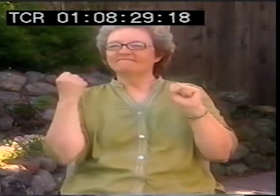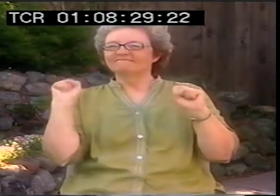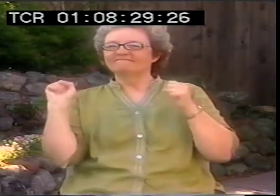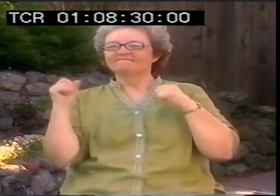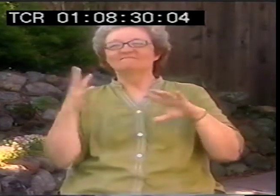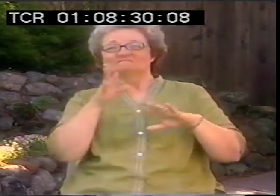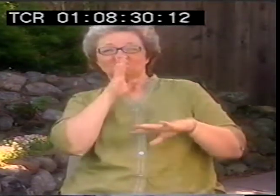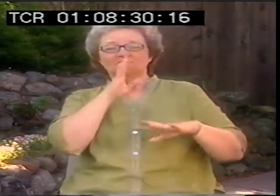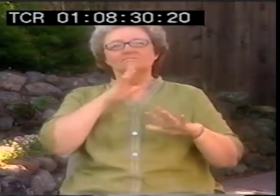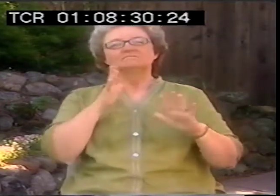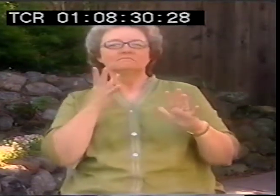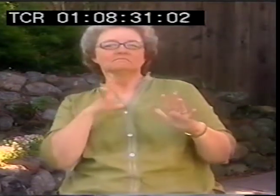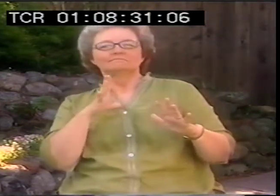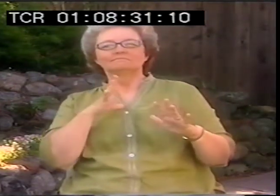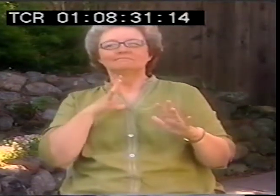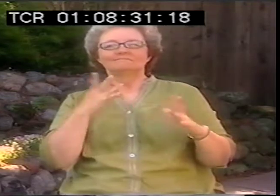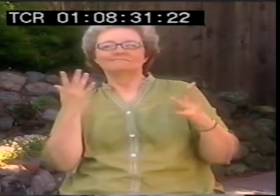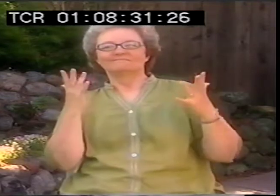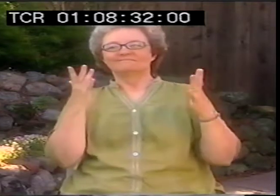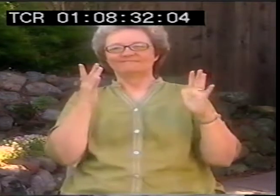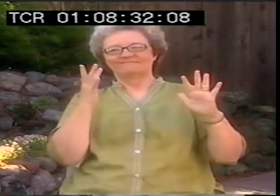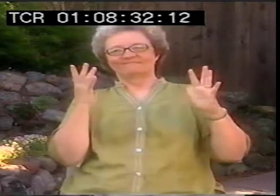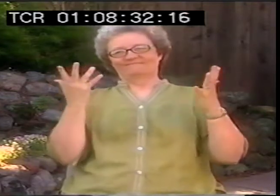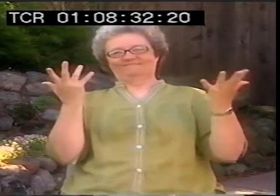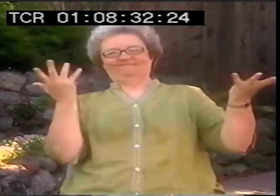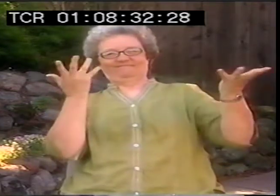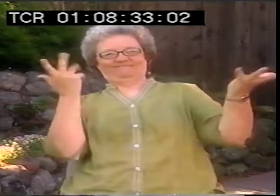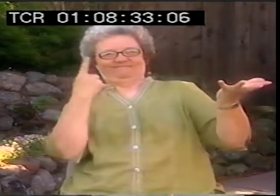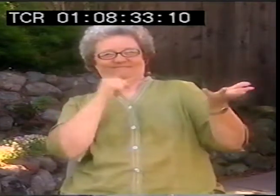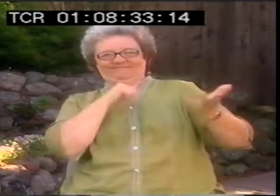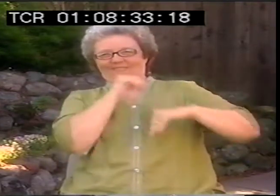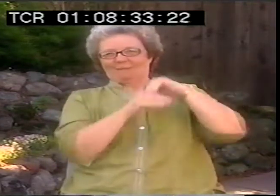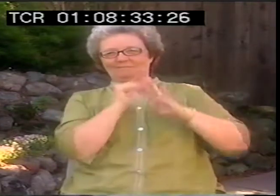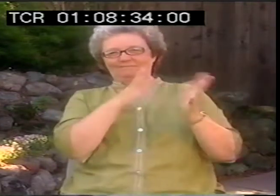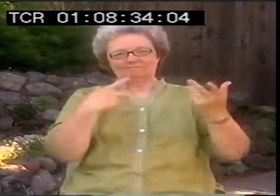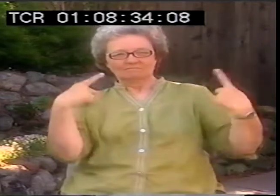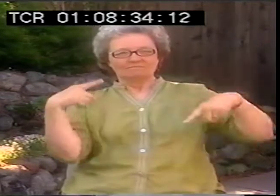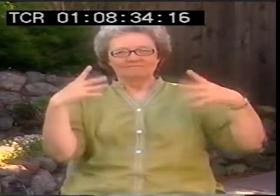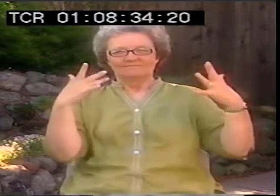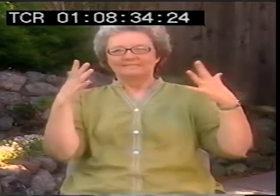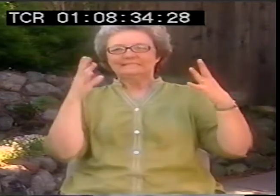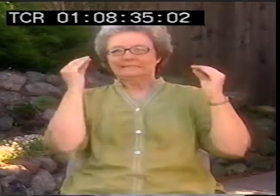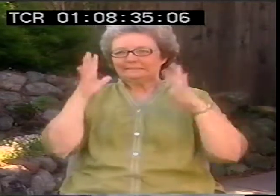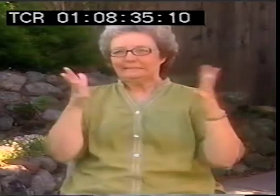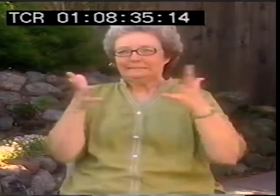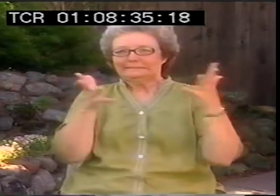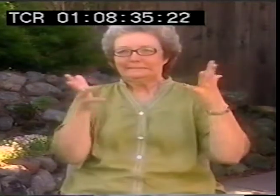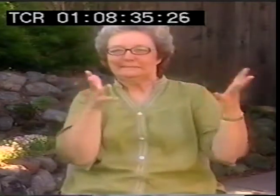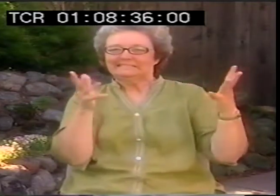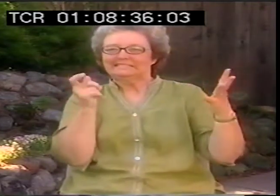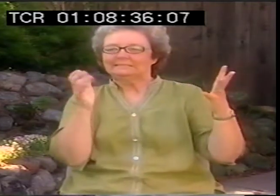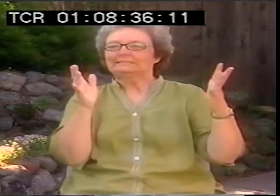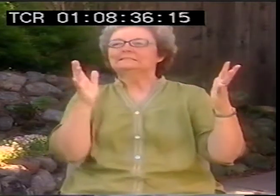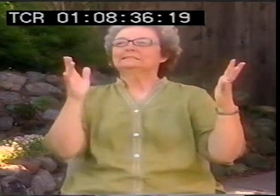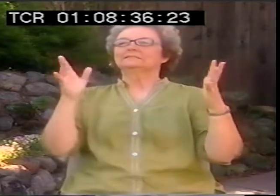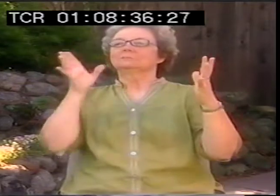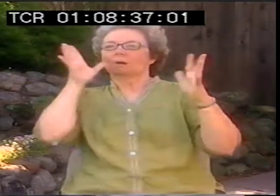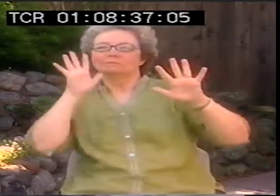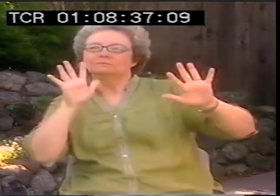People were getting really angry about it. They just felt that it shouldn't be happening that way.